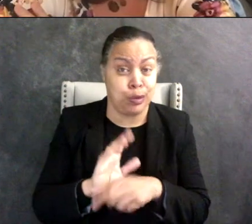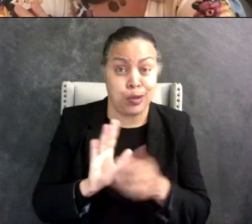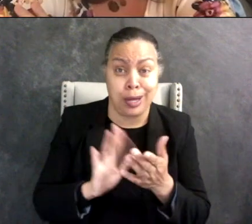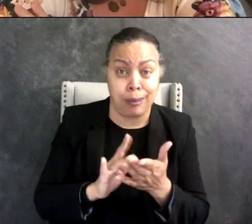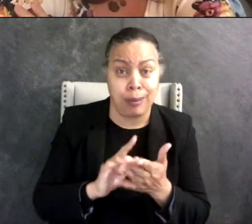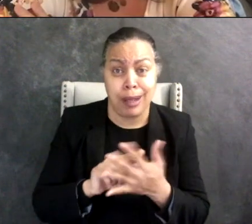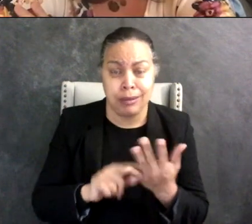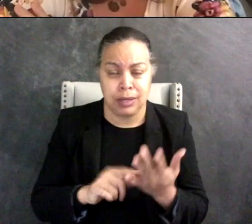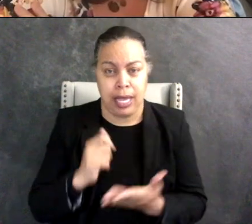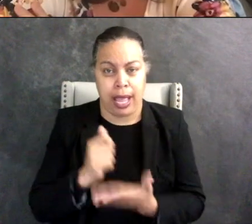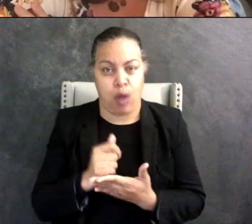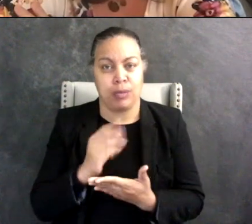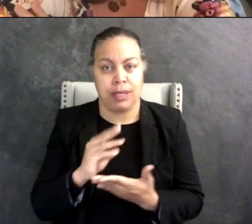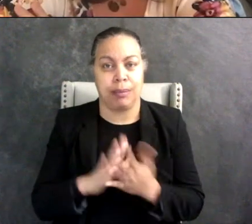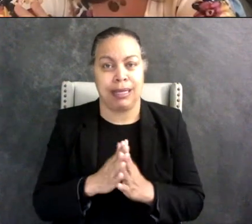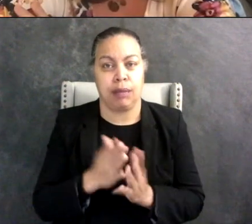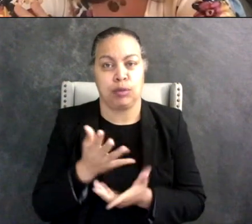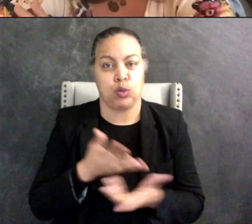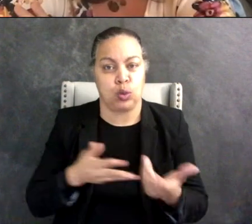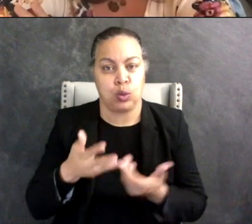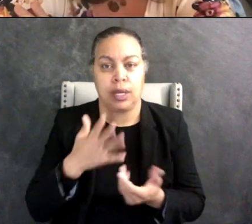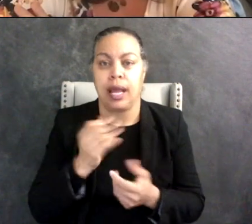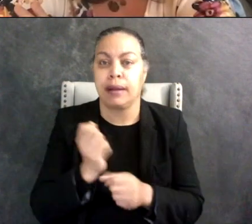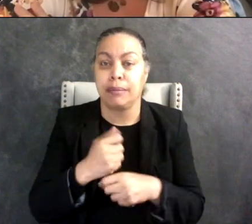be social and to make friends, not just with like typing to people because